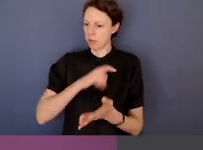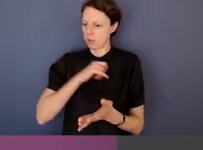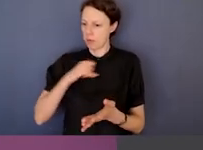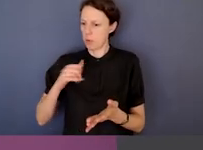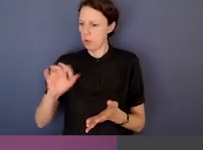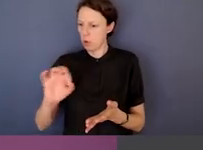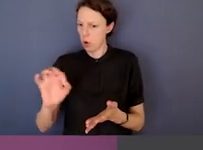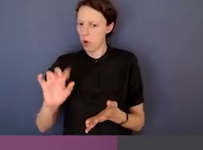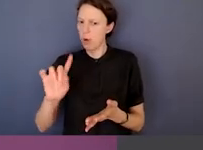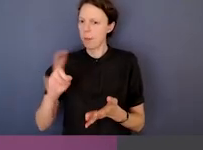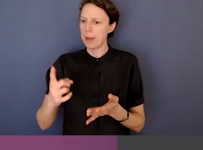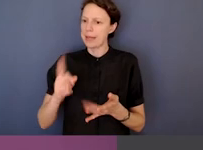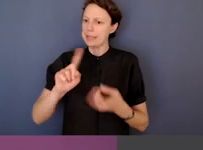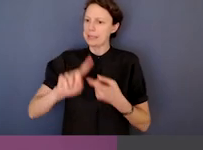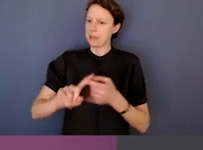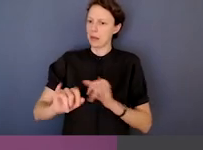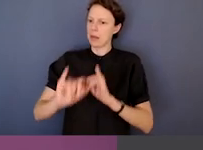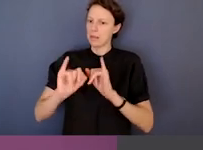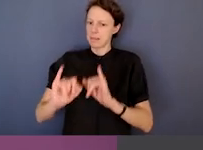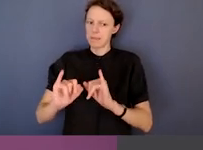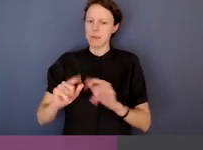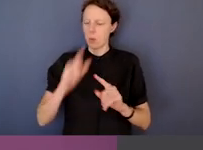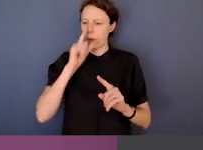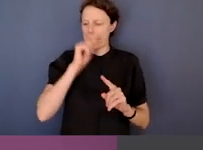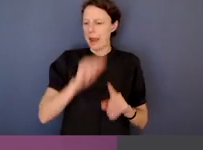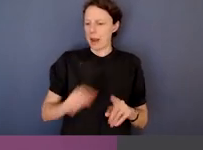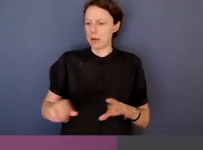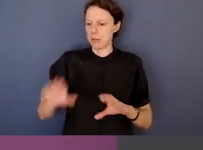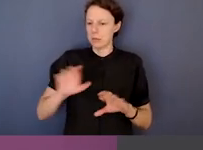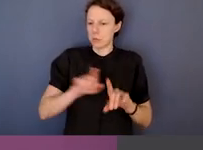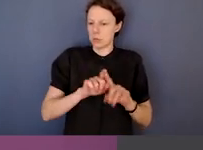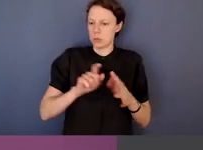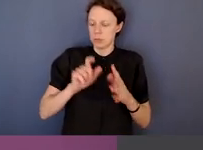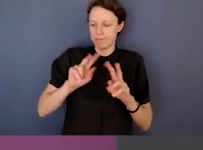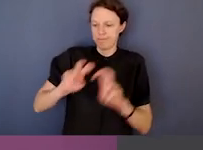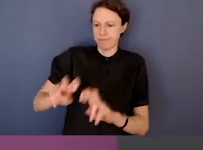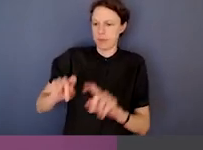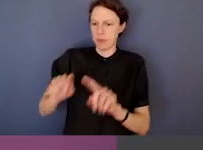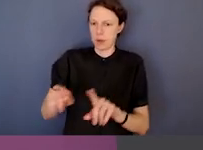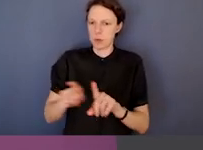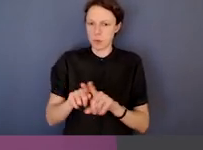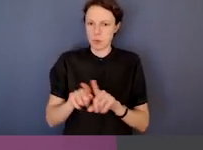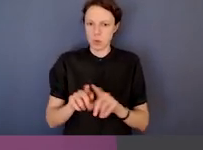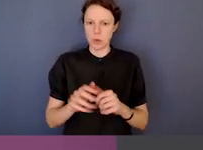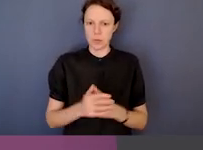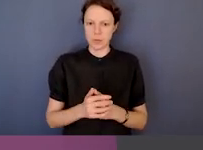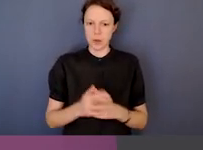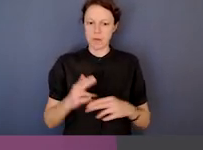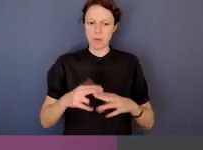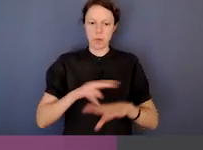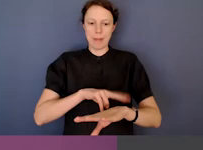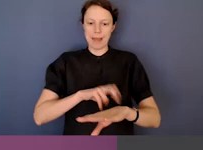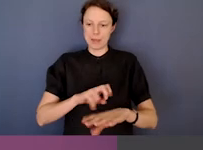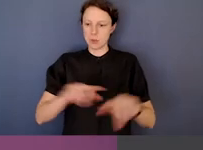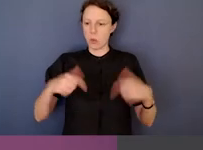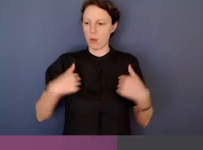in relation to criminal conduct when we're dealing with police, we've got jurisdiction where there's allegations